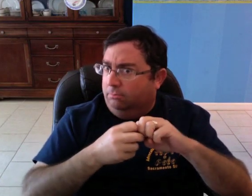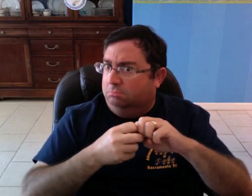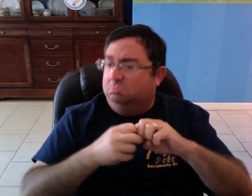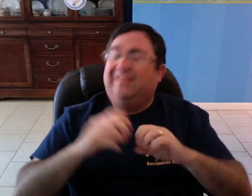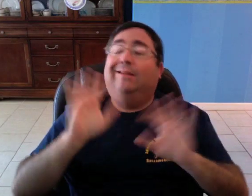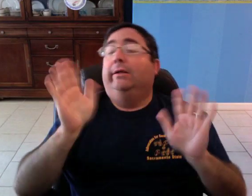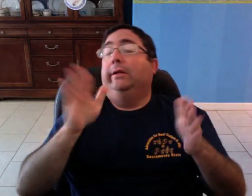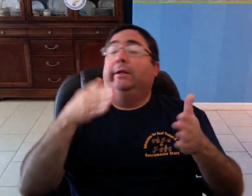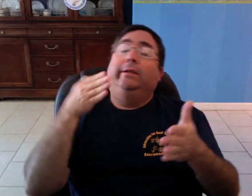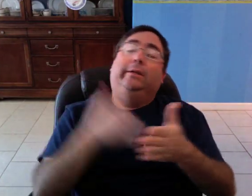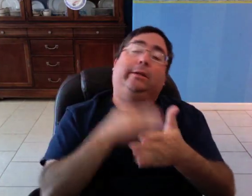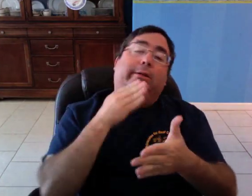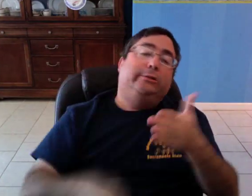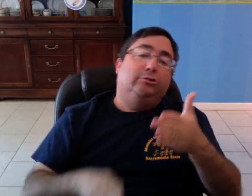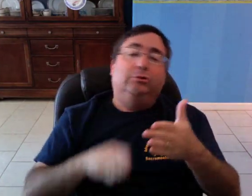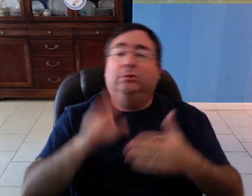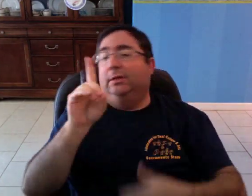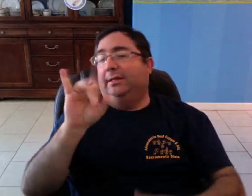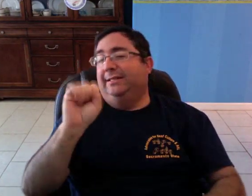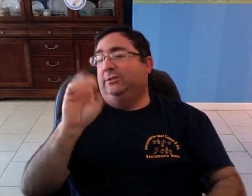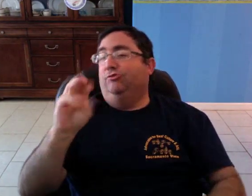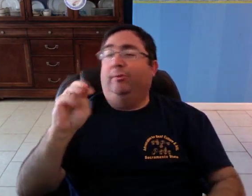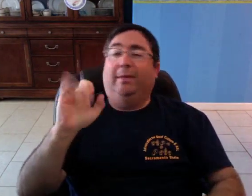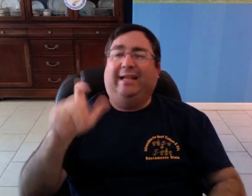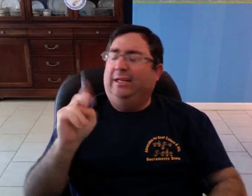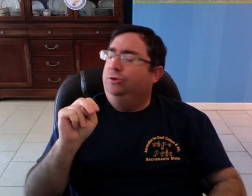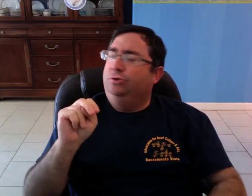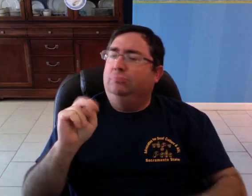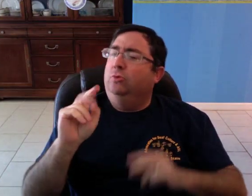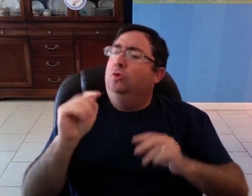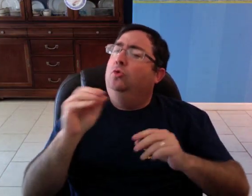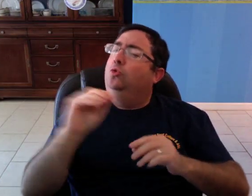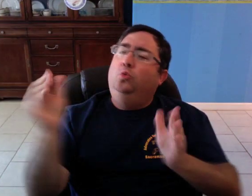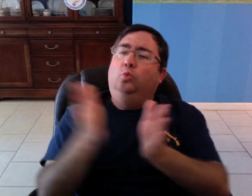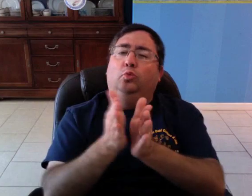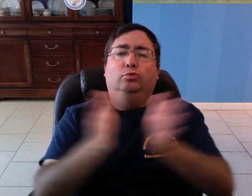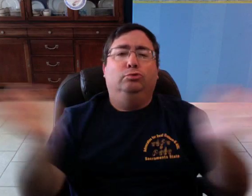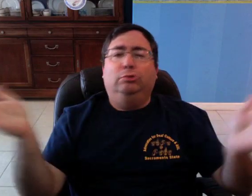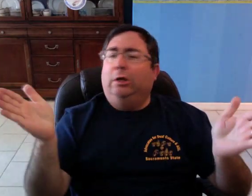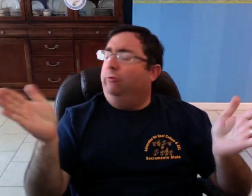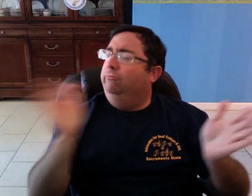"Discrimination" is too general of a term